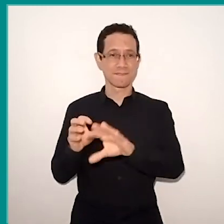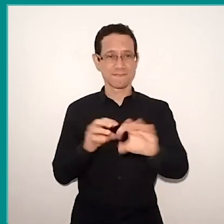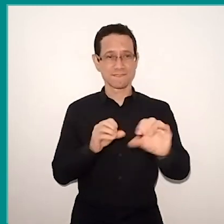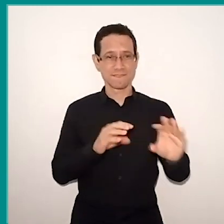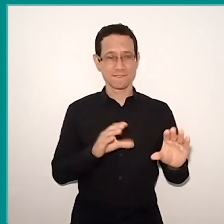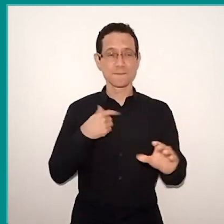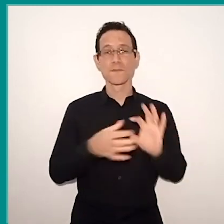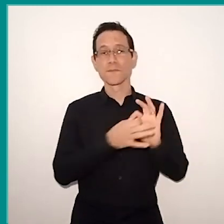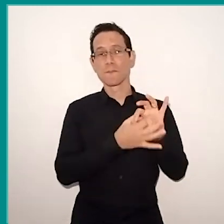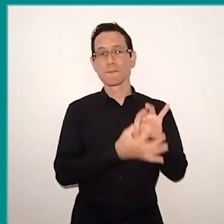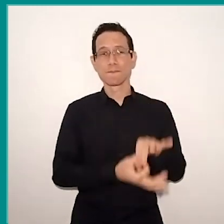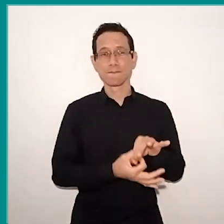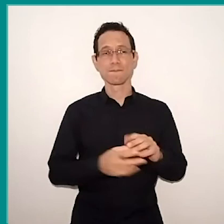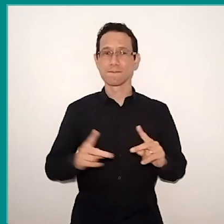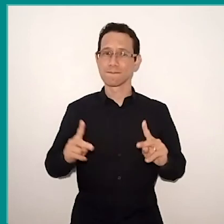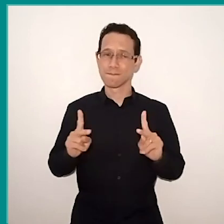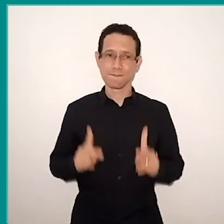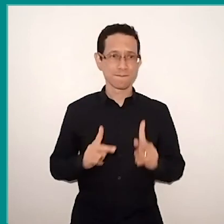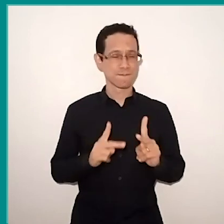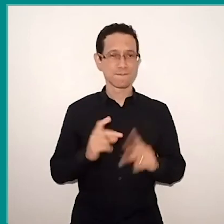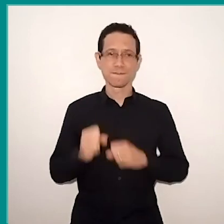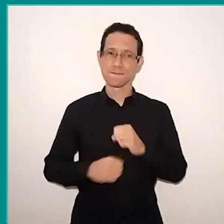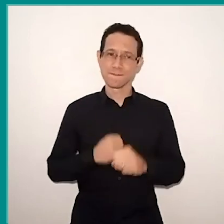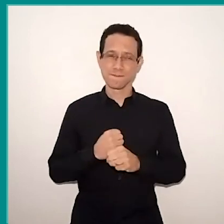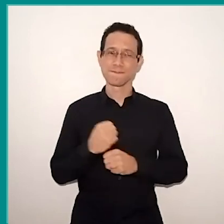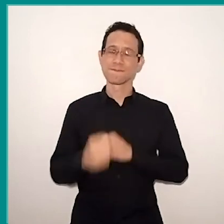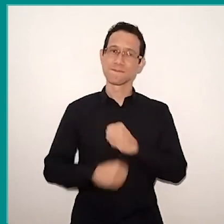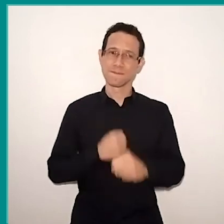that has lasted for over a year, a huge challenge for humanity